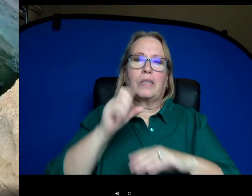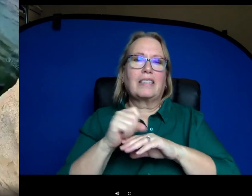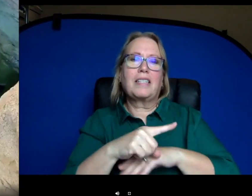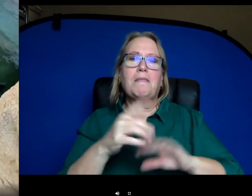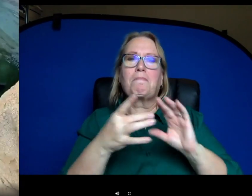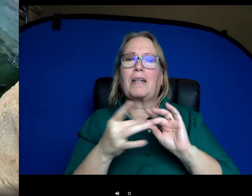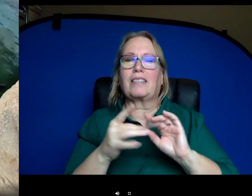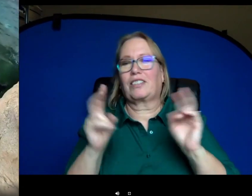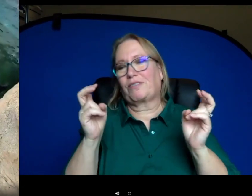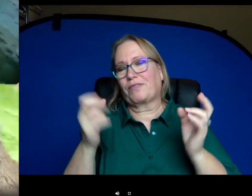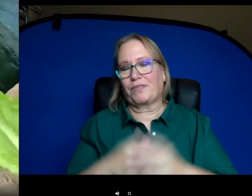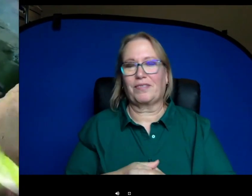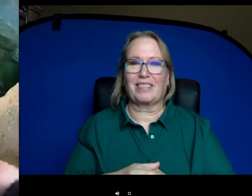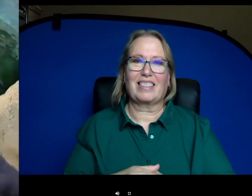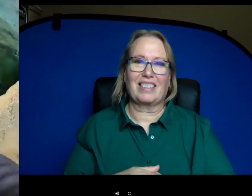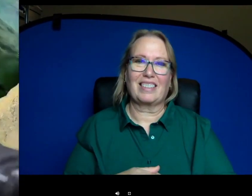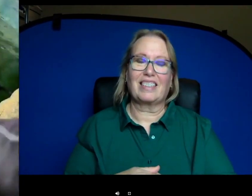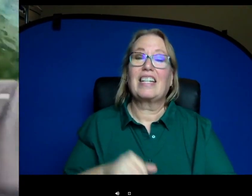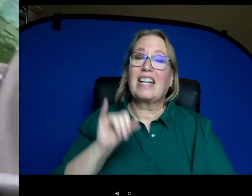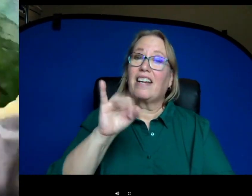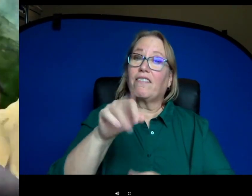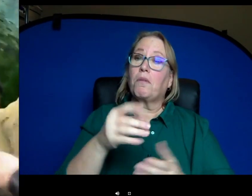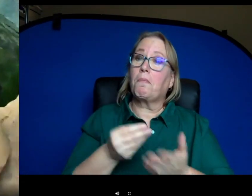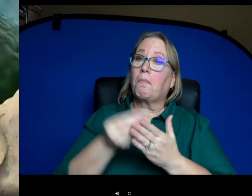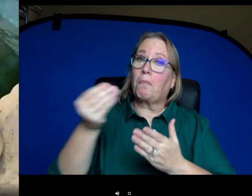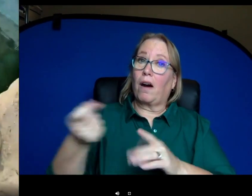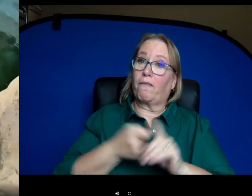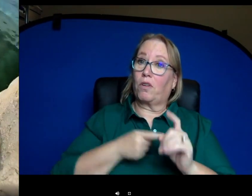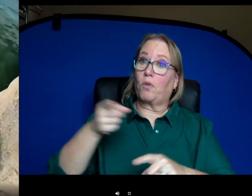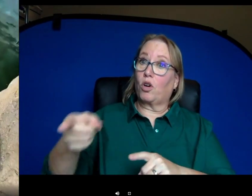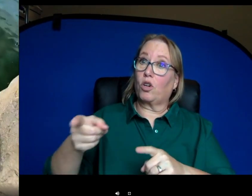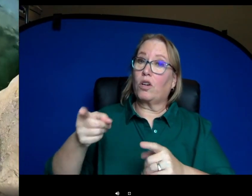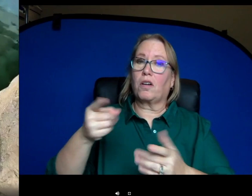message uh to be sent from Fiona the proceeds help us take really good care